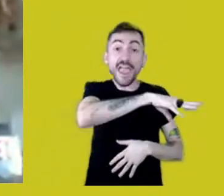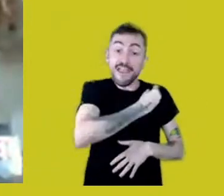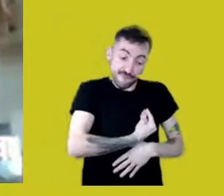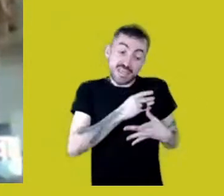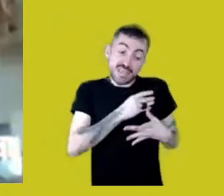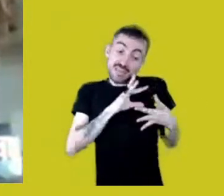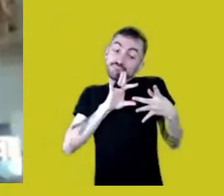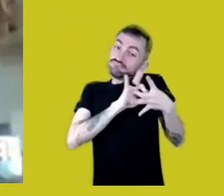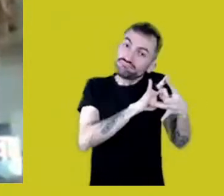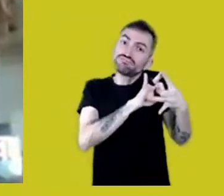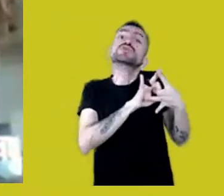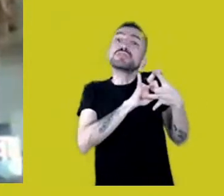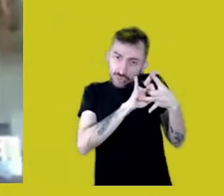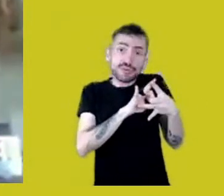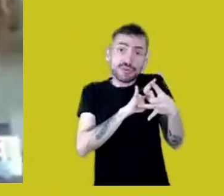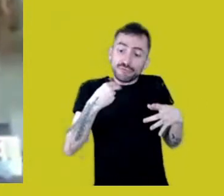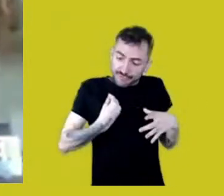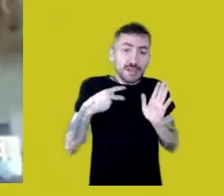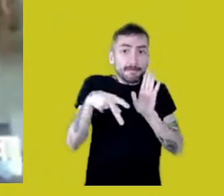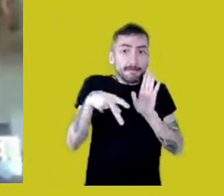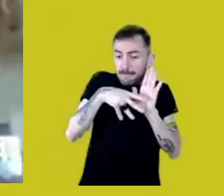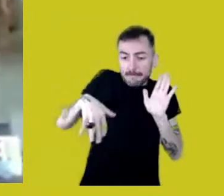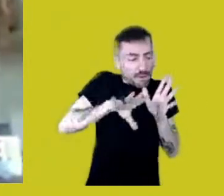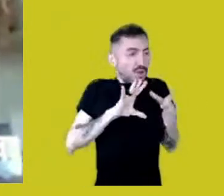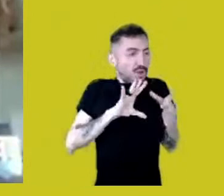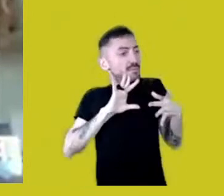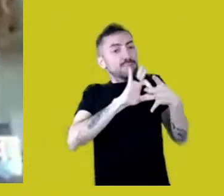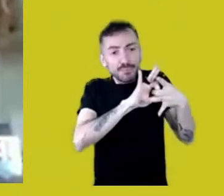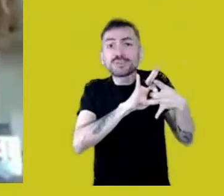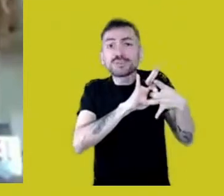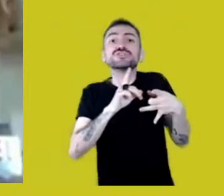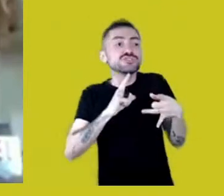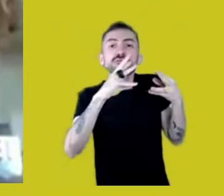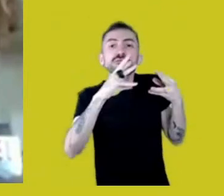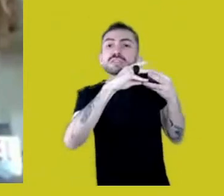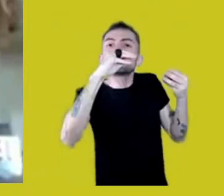of our lives. They’re protector beings.